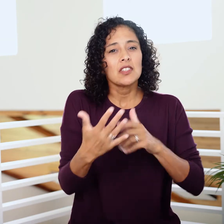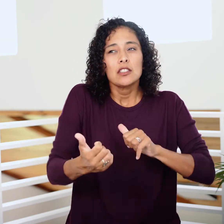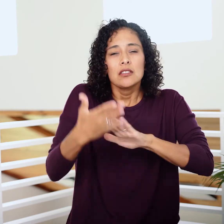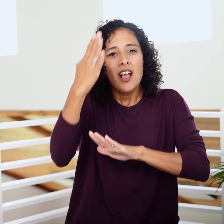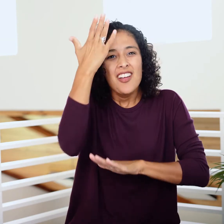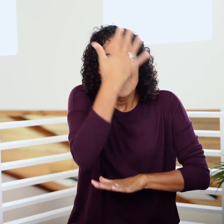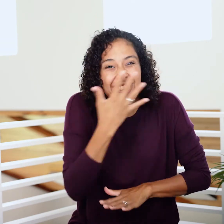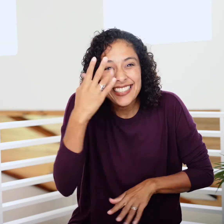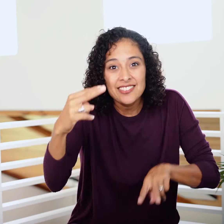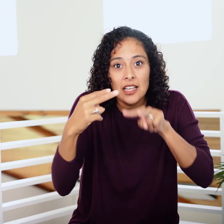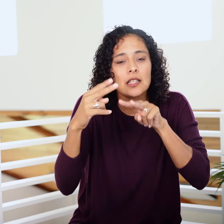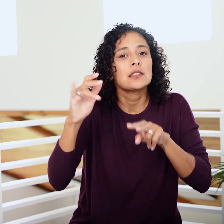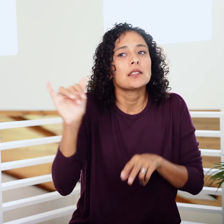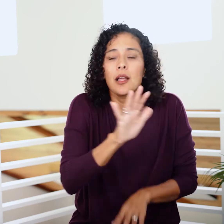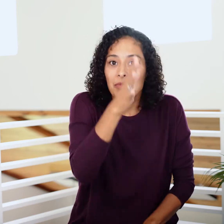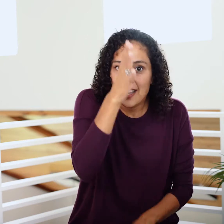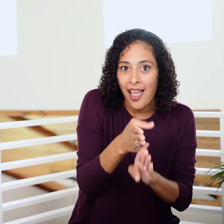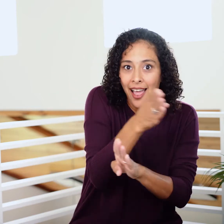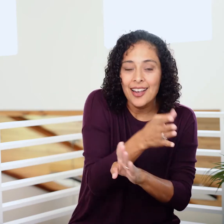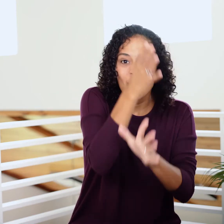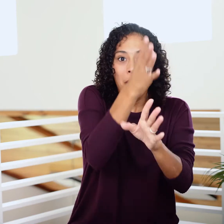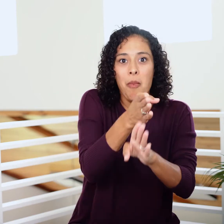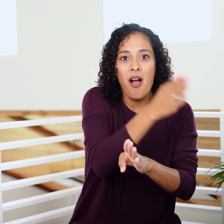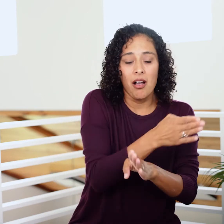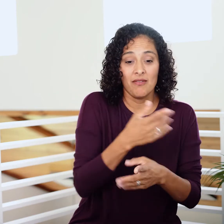encountering God face-to-face like his dad and granddad did.